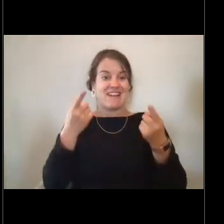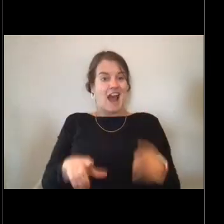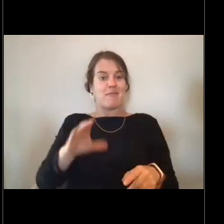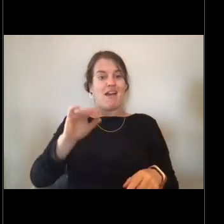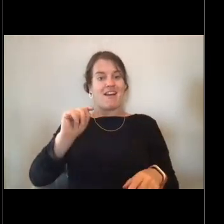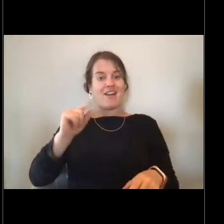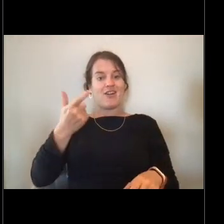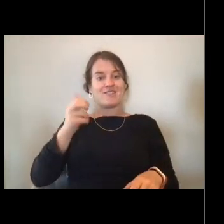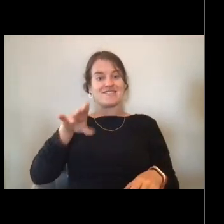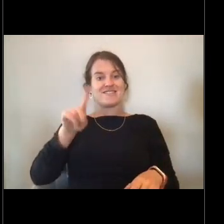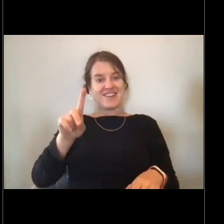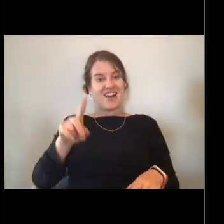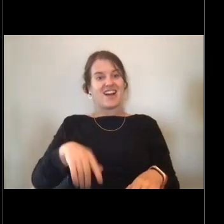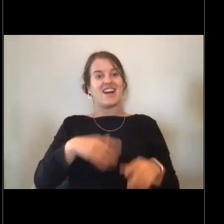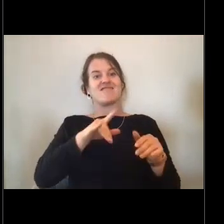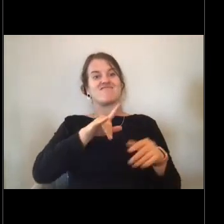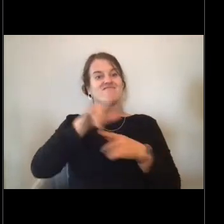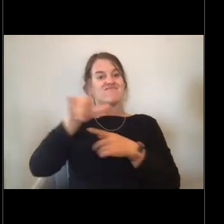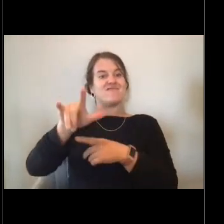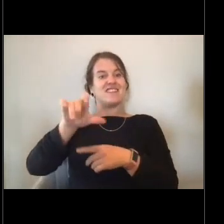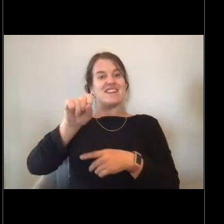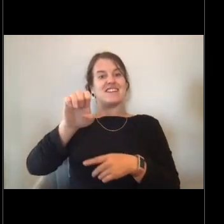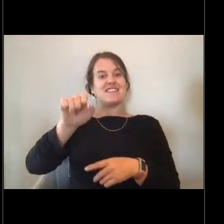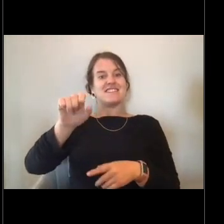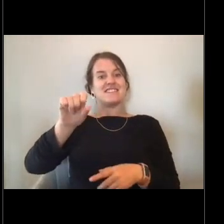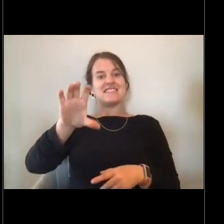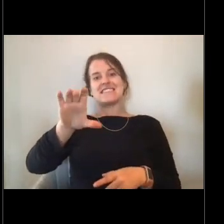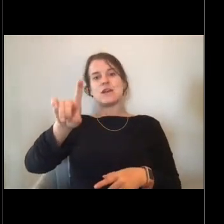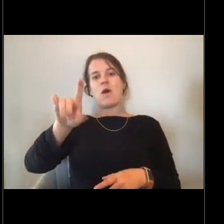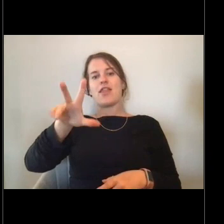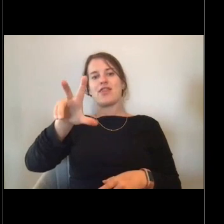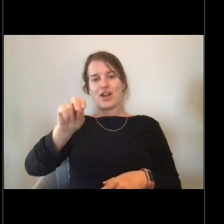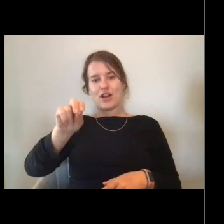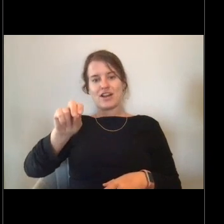They sent one of their C130 aircraft out and you can see in this picture,